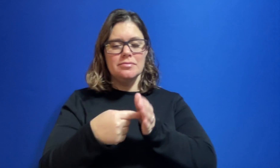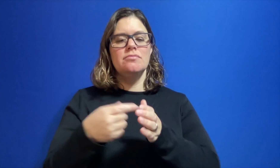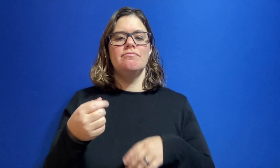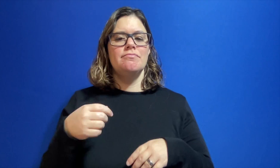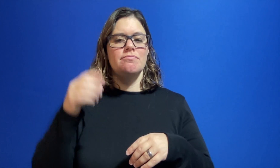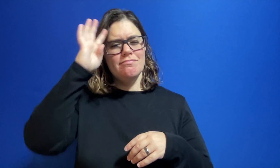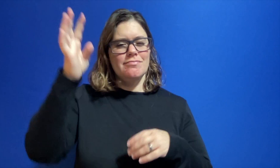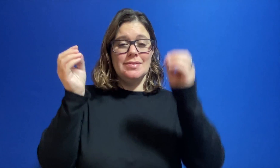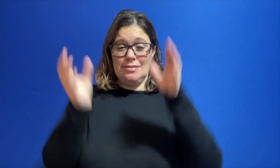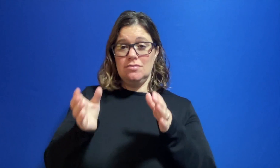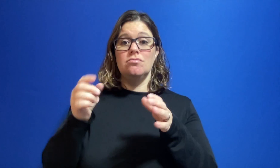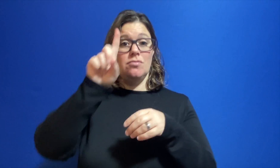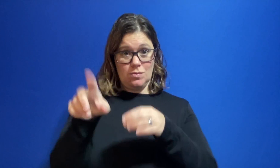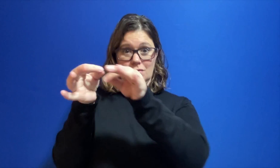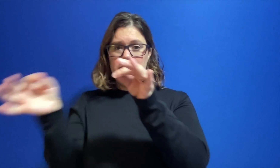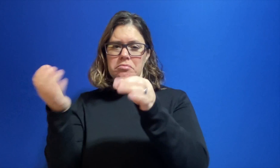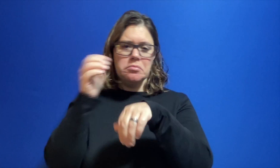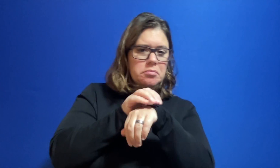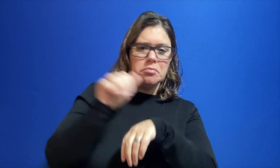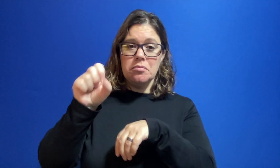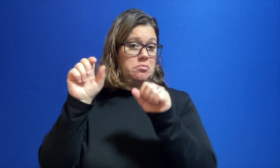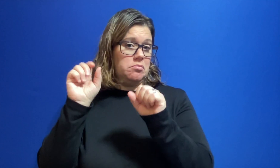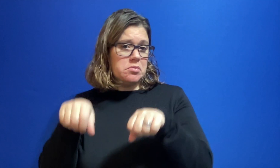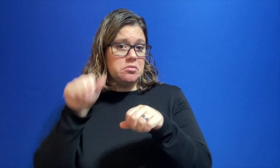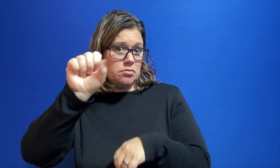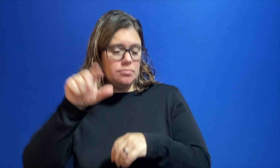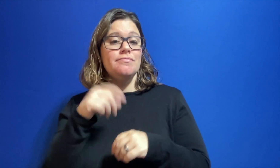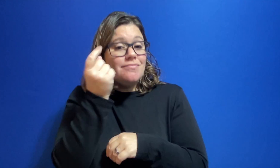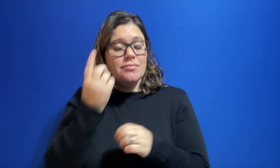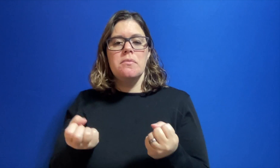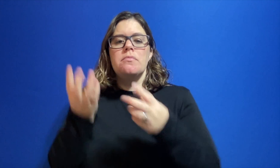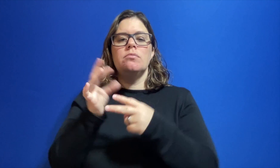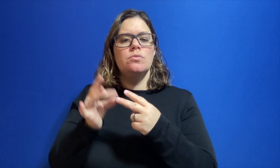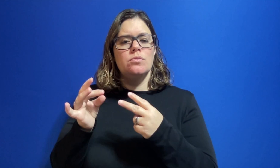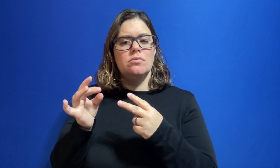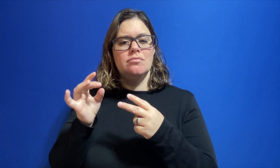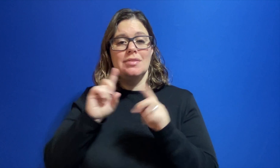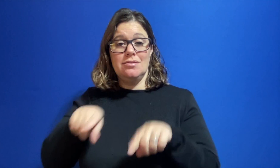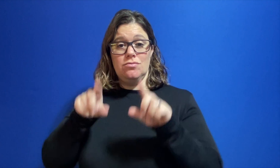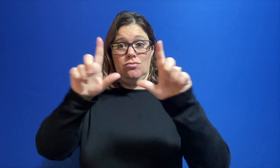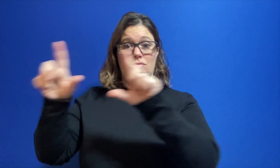Another example, Let's say the teacher has the question either in English or ASL using multiple choice answers.